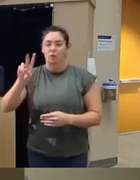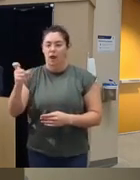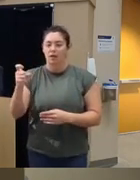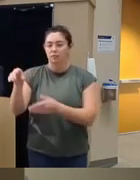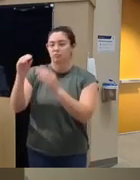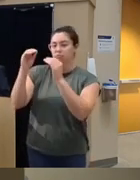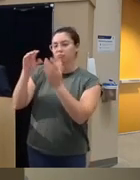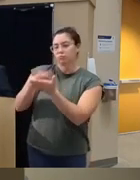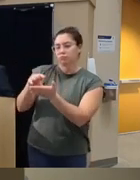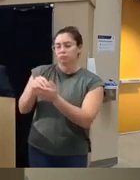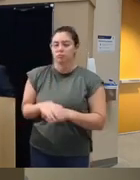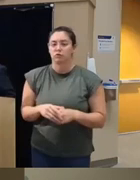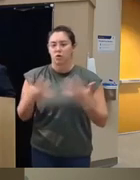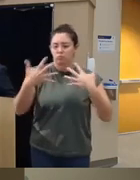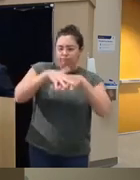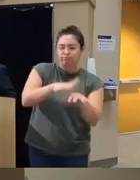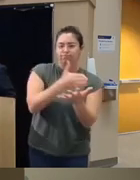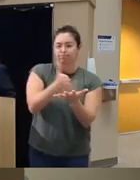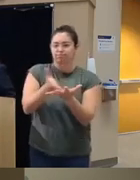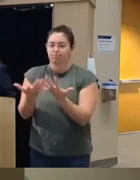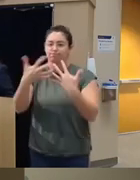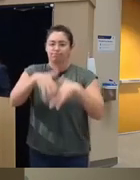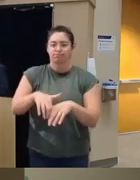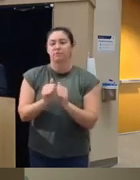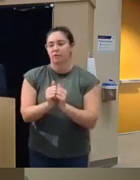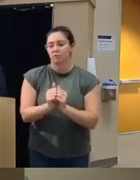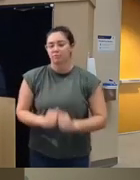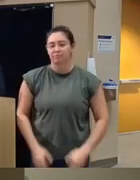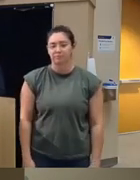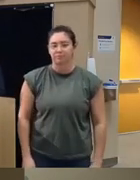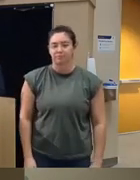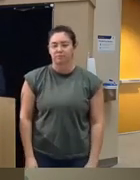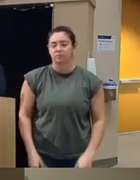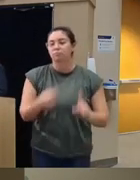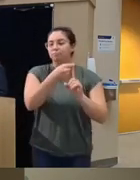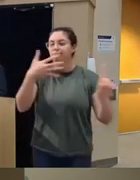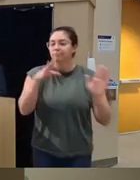so we're a multi-disciplinary team um just to give you a little background um I'm focusing